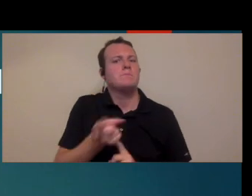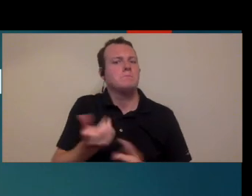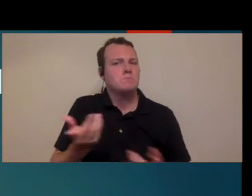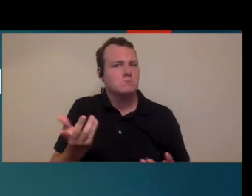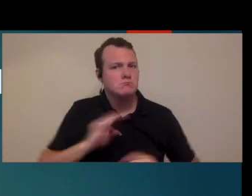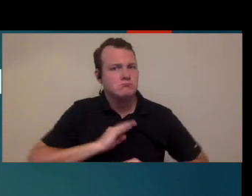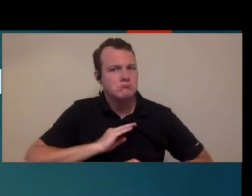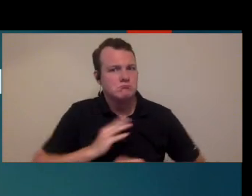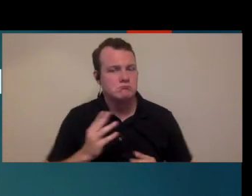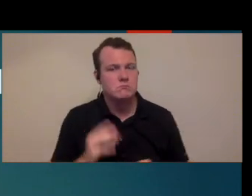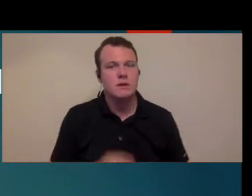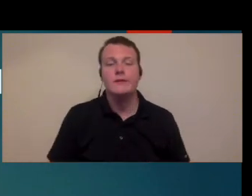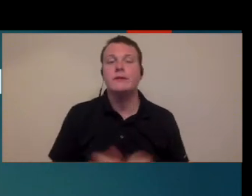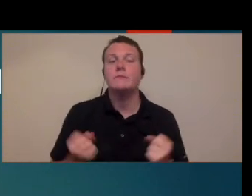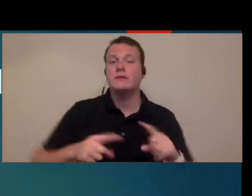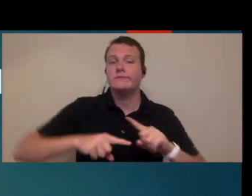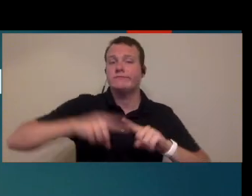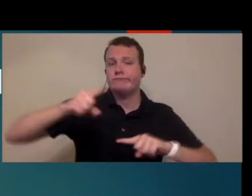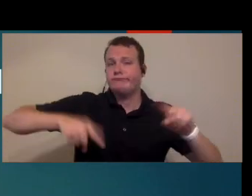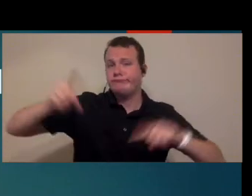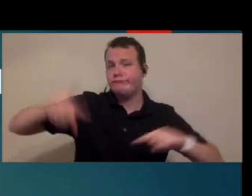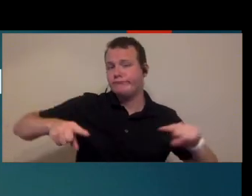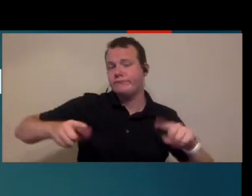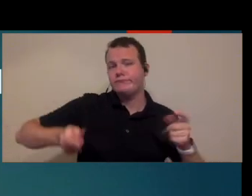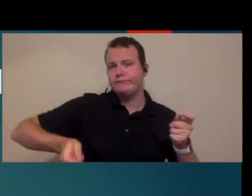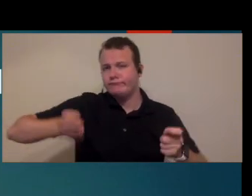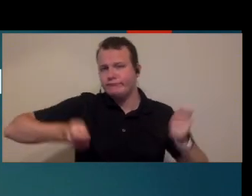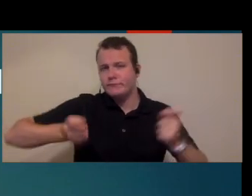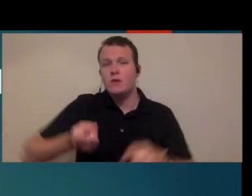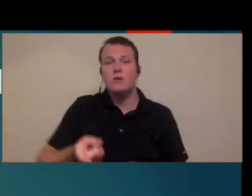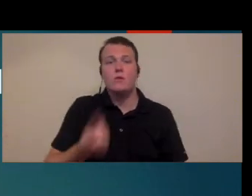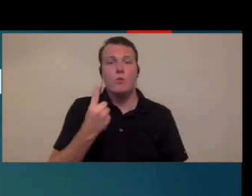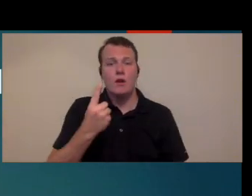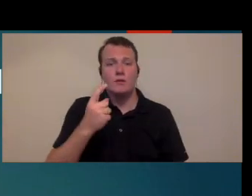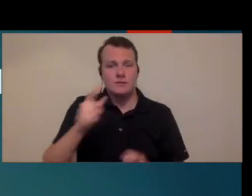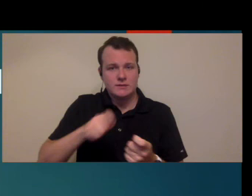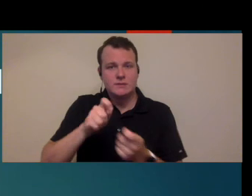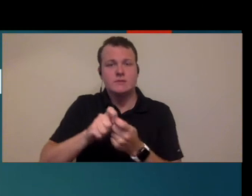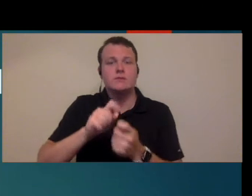45 minutes. so there's a lot of different ways that you can do even just one